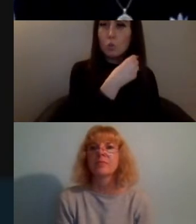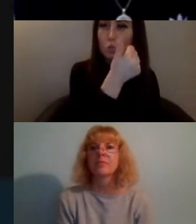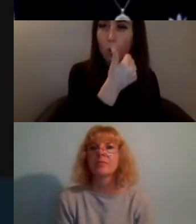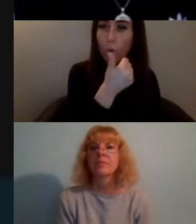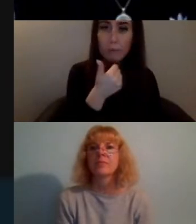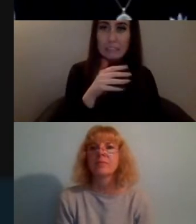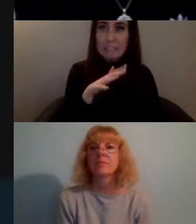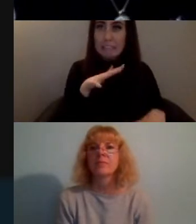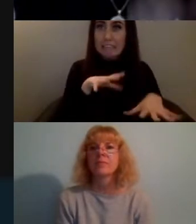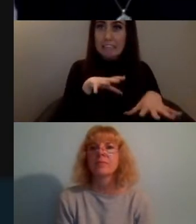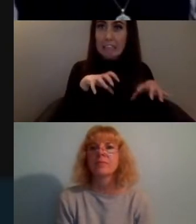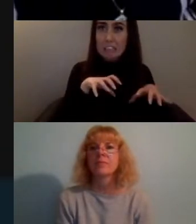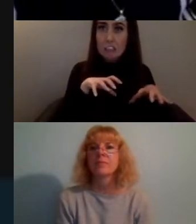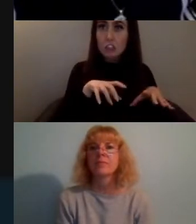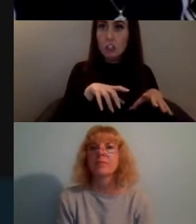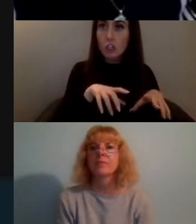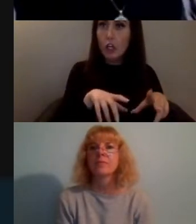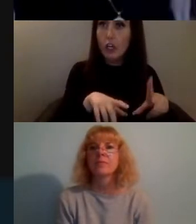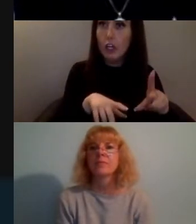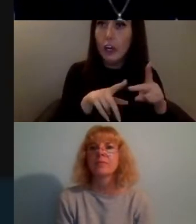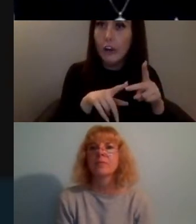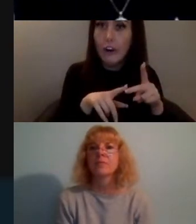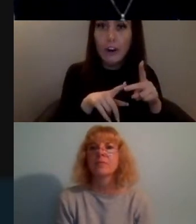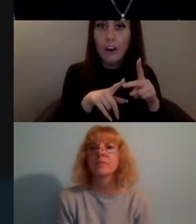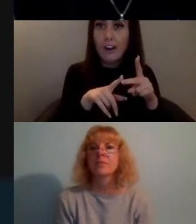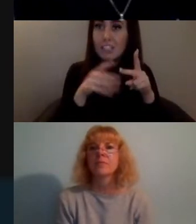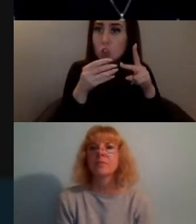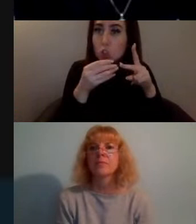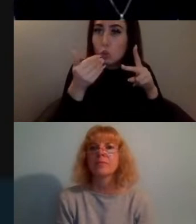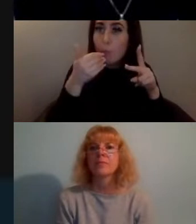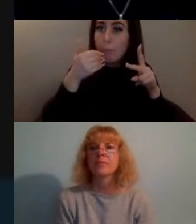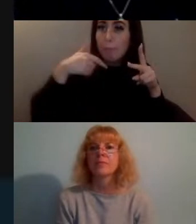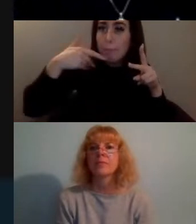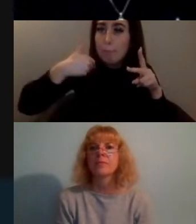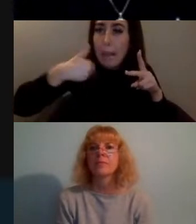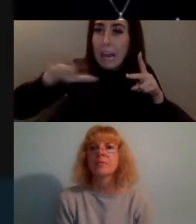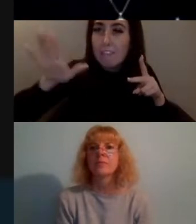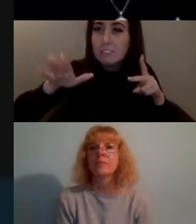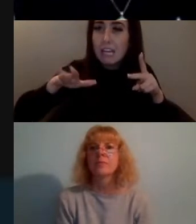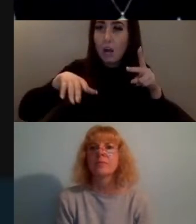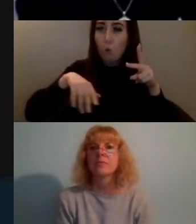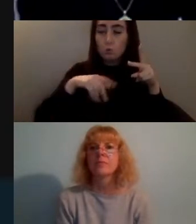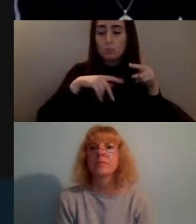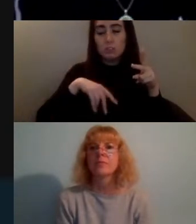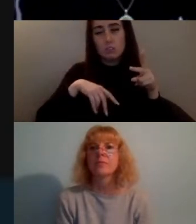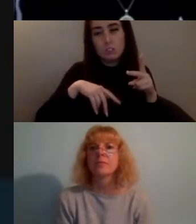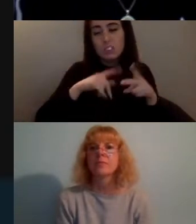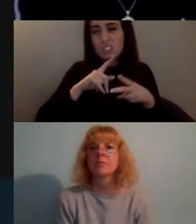and then maybe some of the things that are often left out of this conversation too so Shelby x